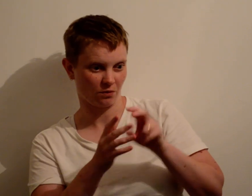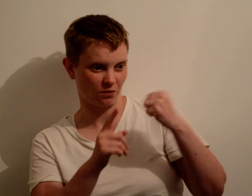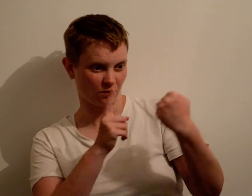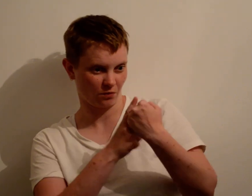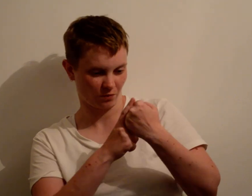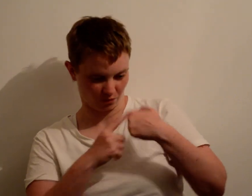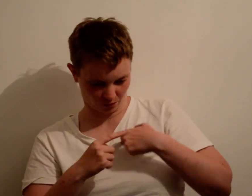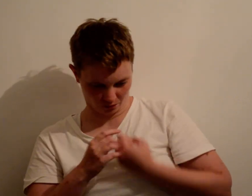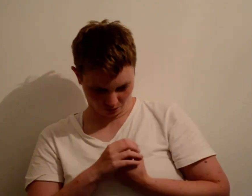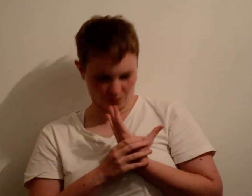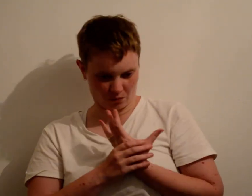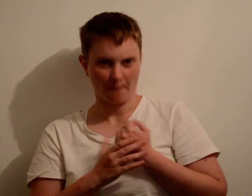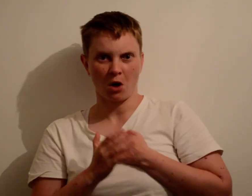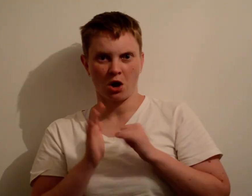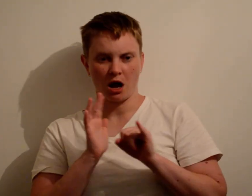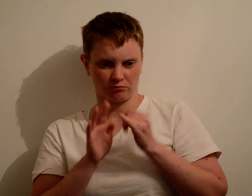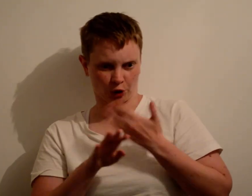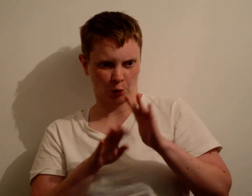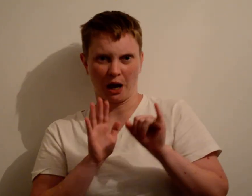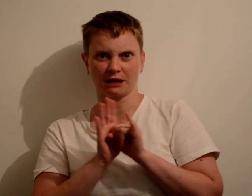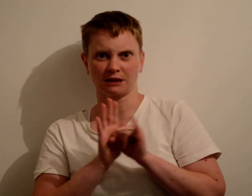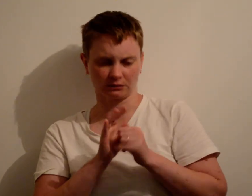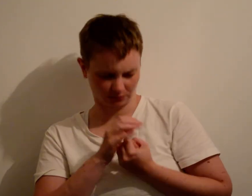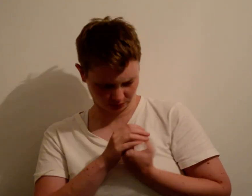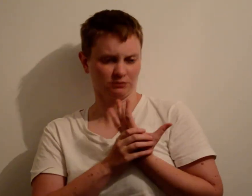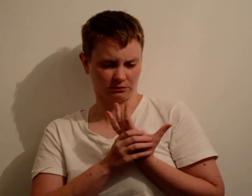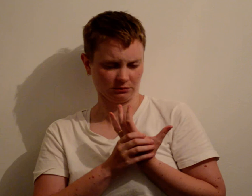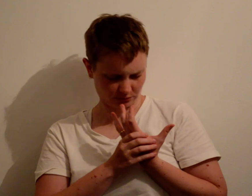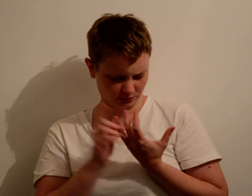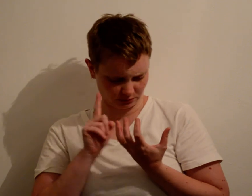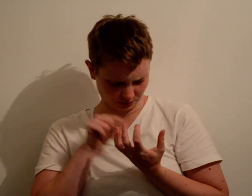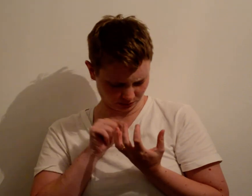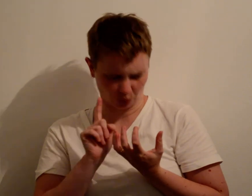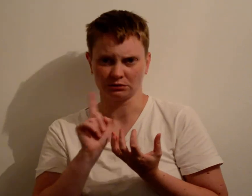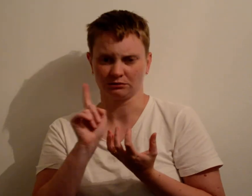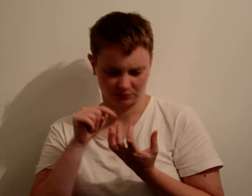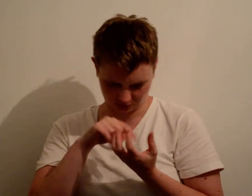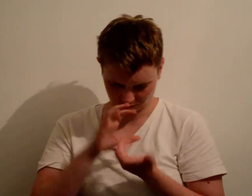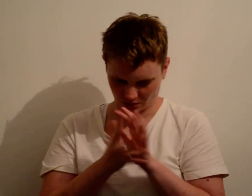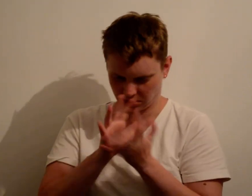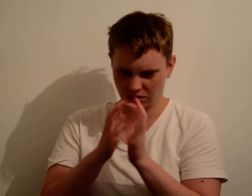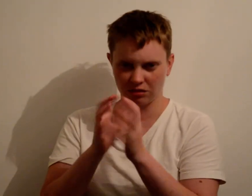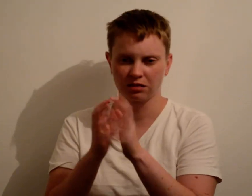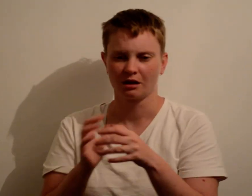and it impacts my identity into a new identity since then I’ve struggles to understand the new identity